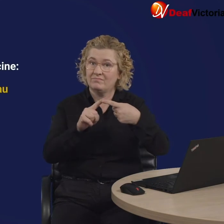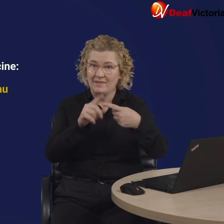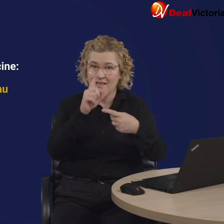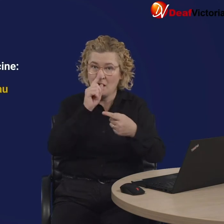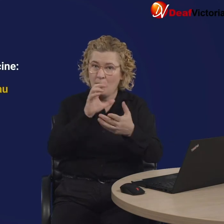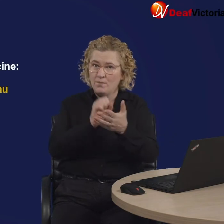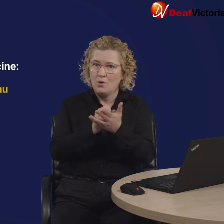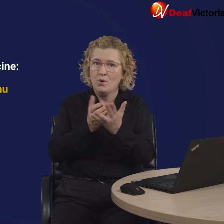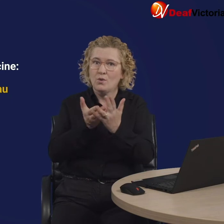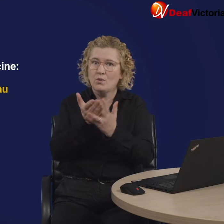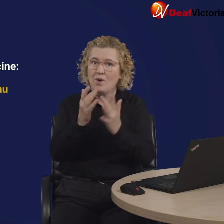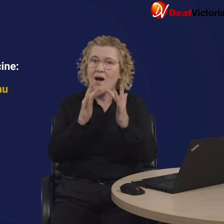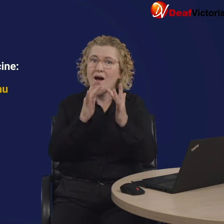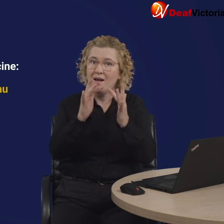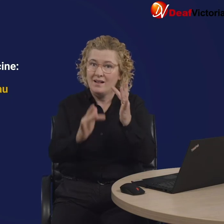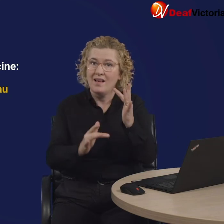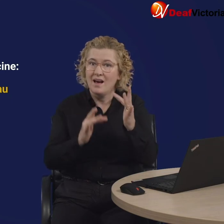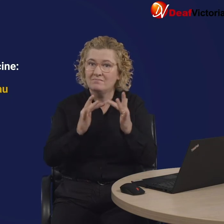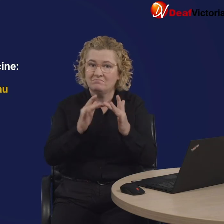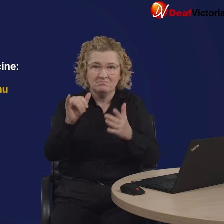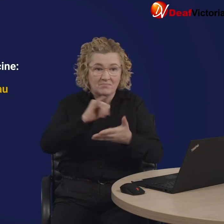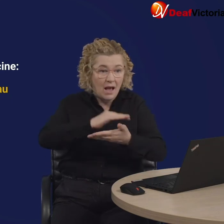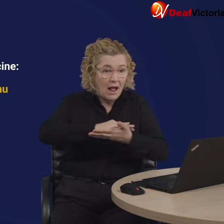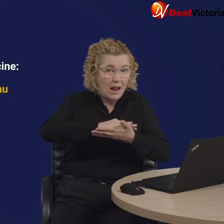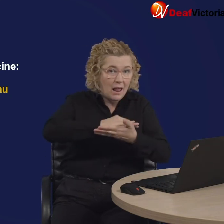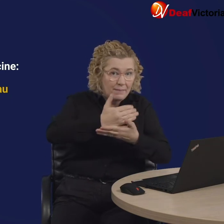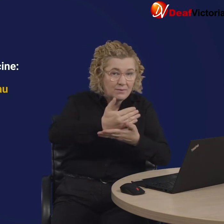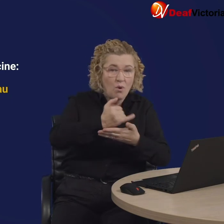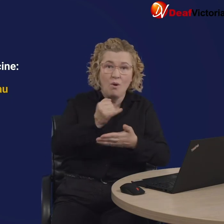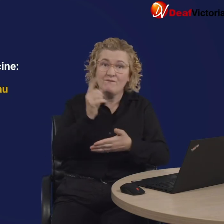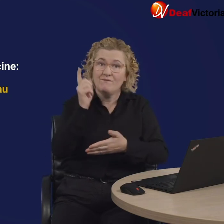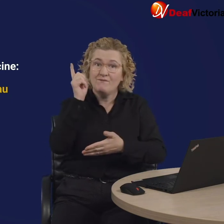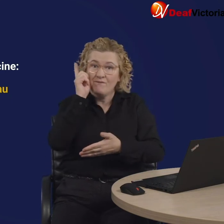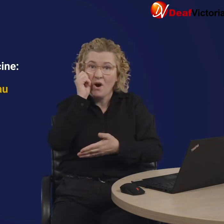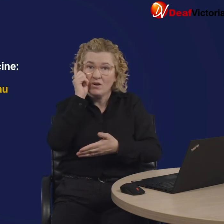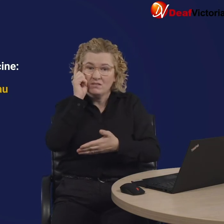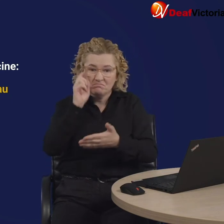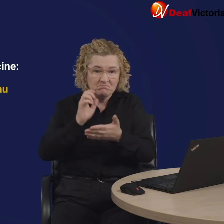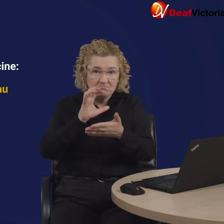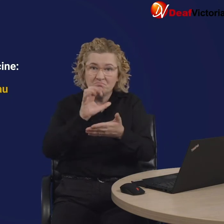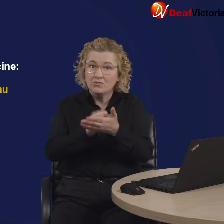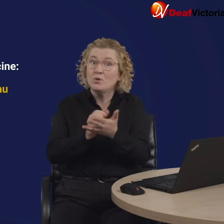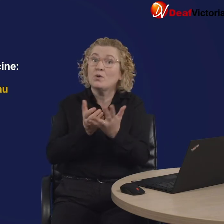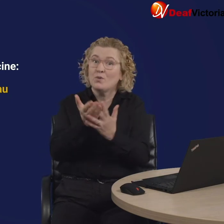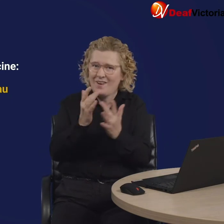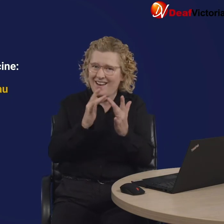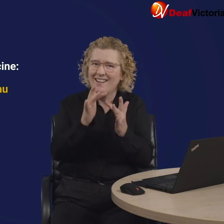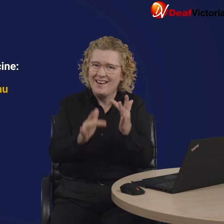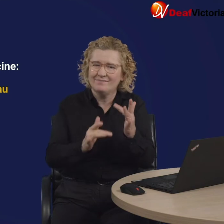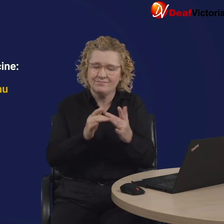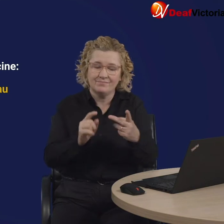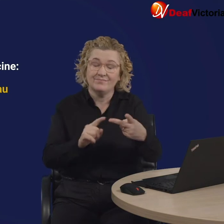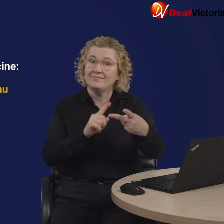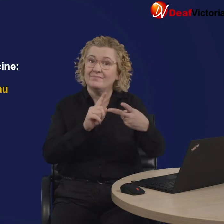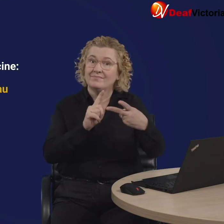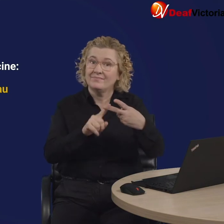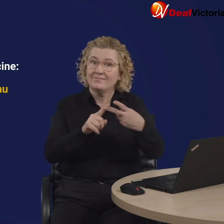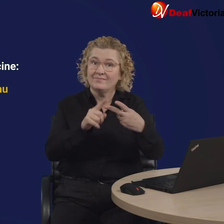I can book online, via my laptop or phone;